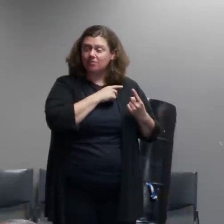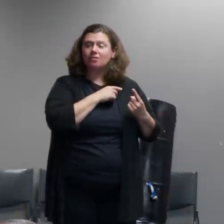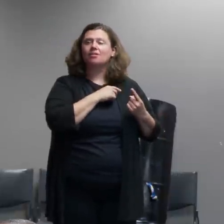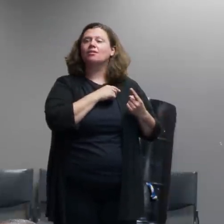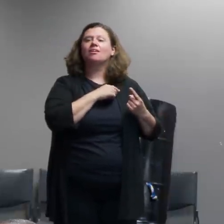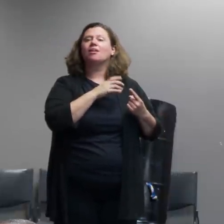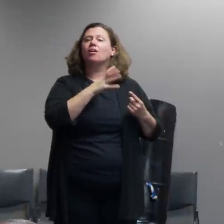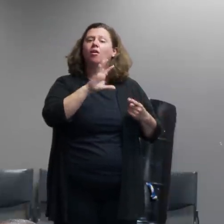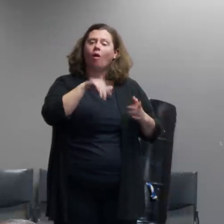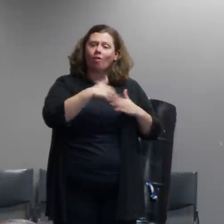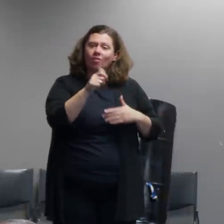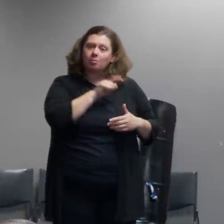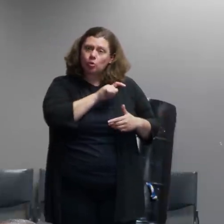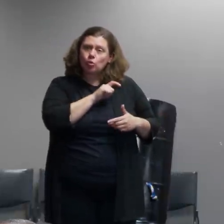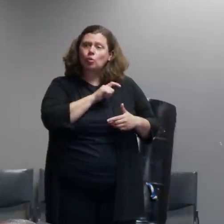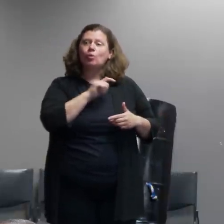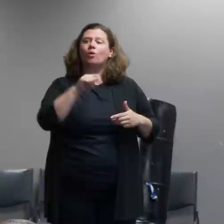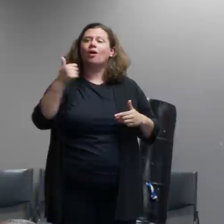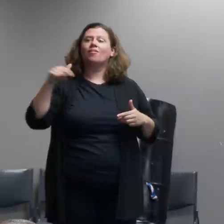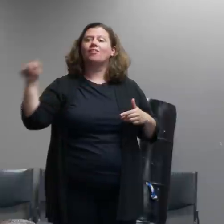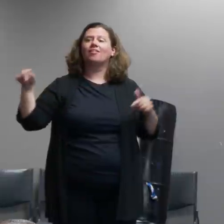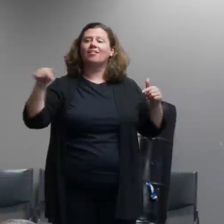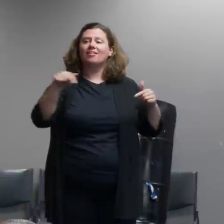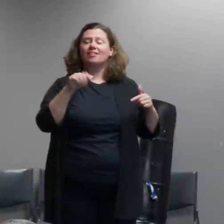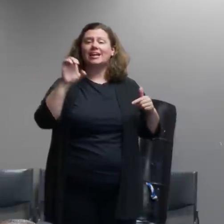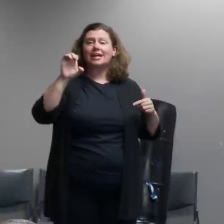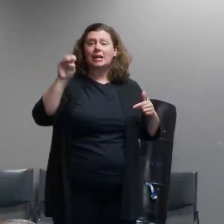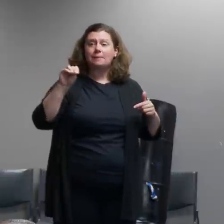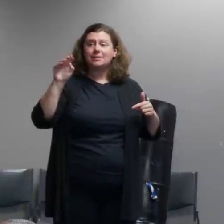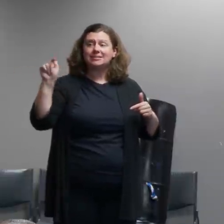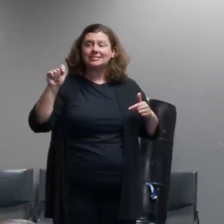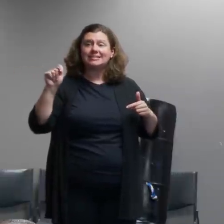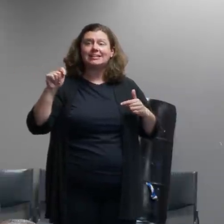response at crashes and and crimes in progress and those